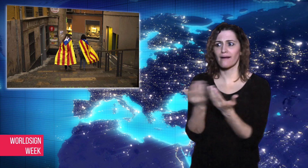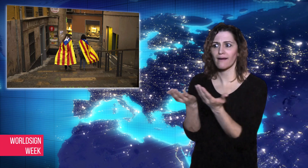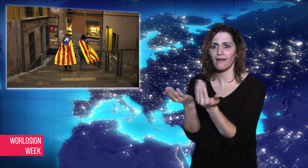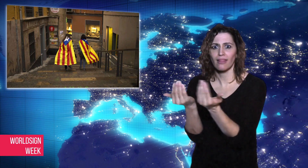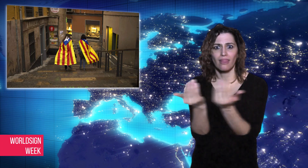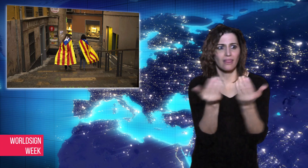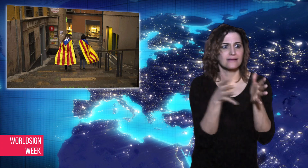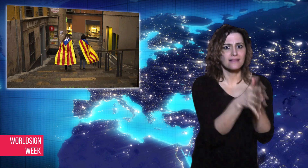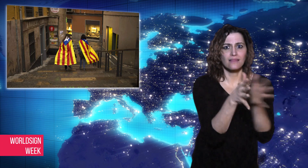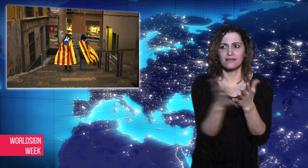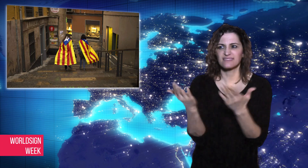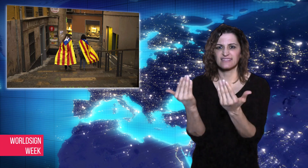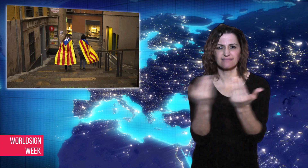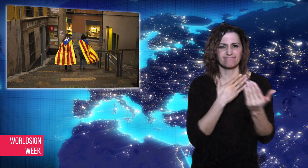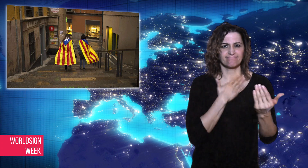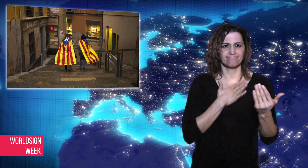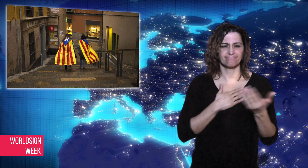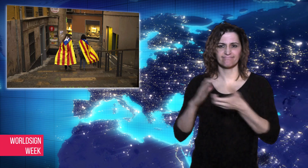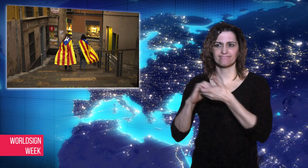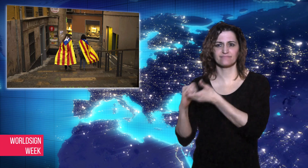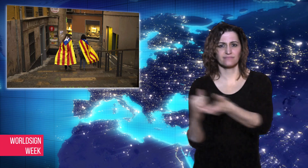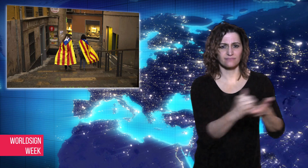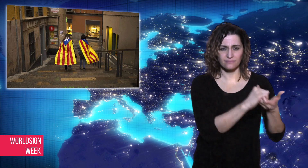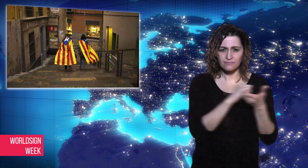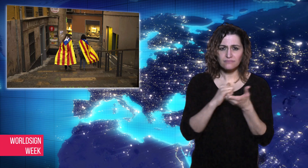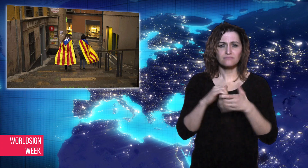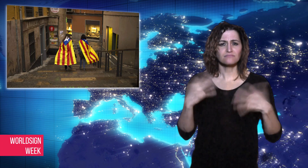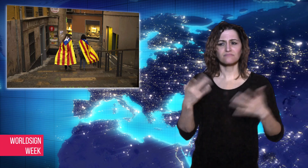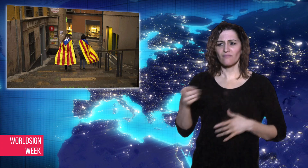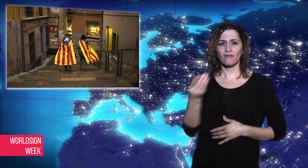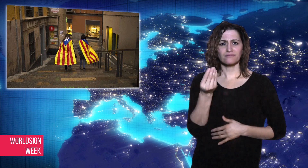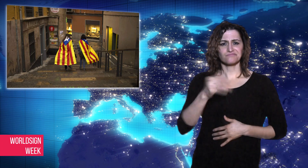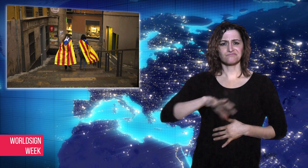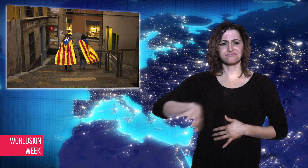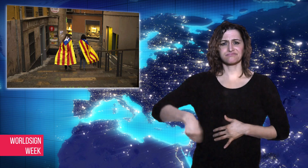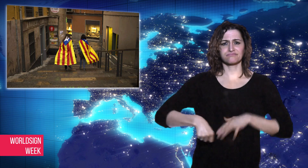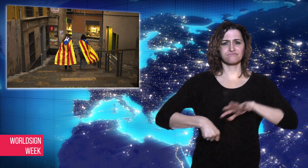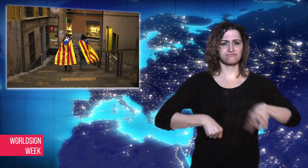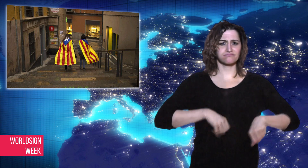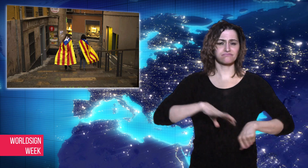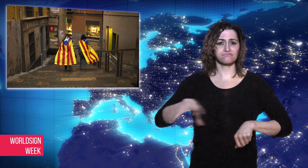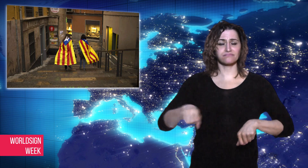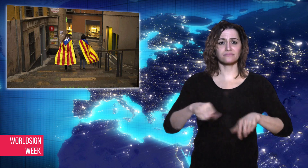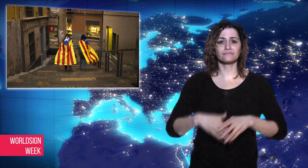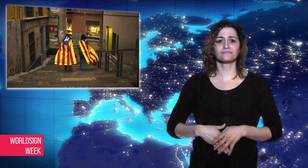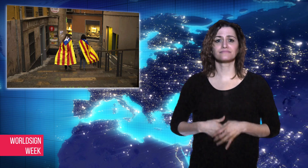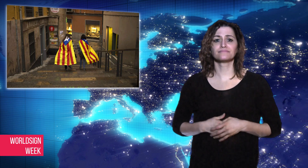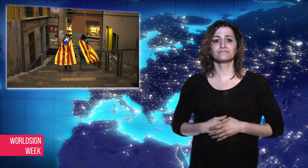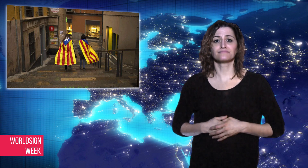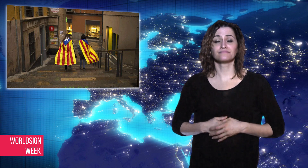fled and is seeking asylum in Brussels